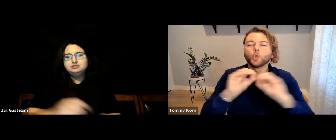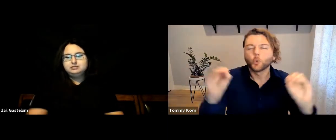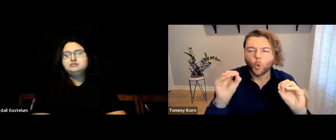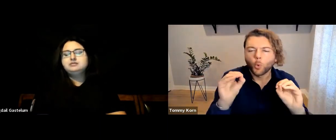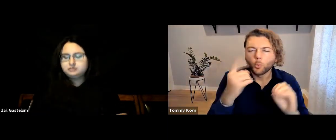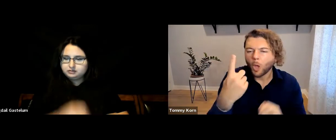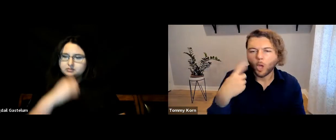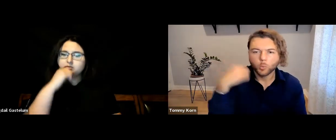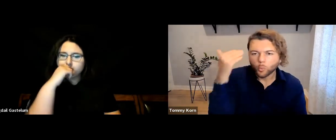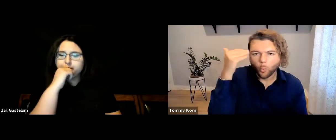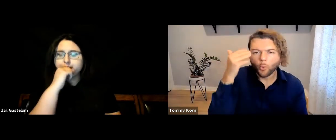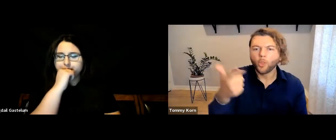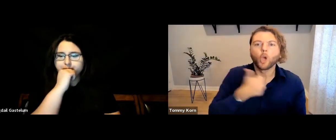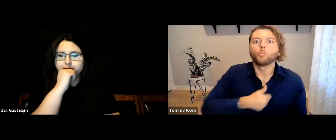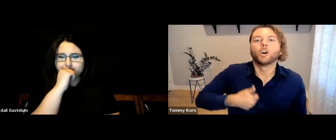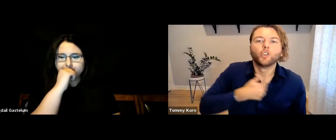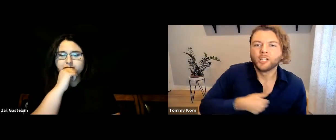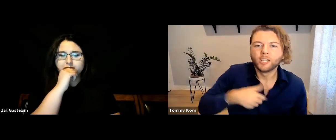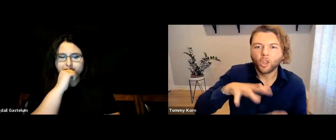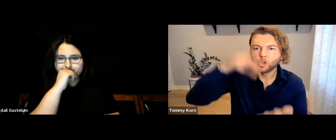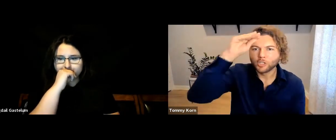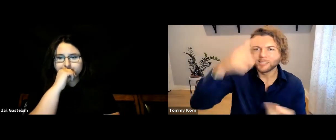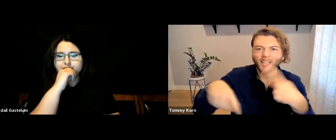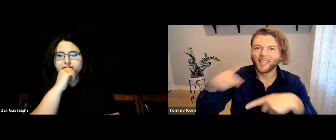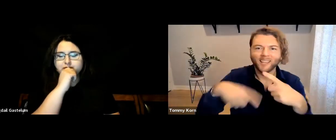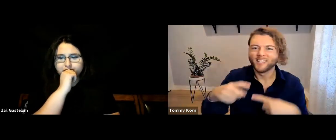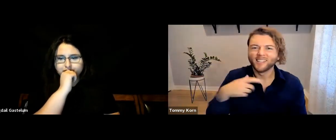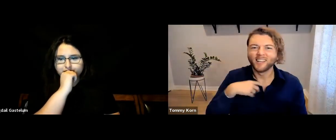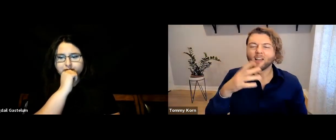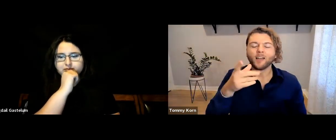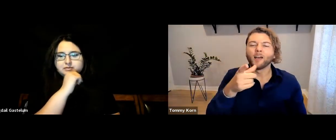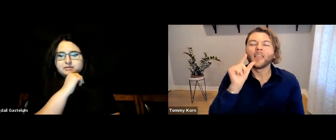and, you know, no one’s ever regretted learning sign language.